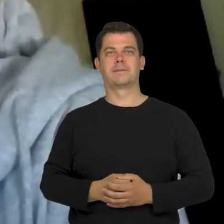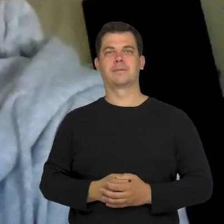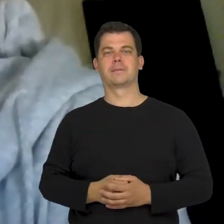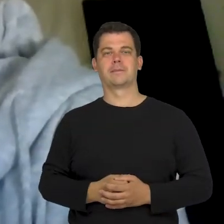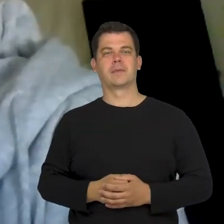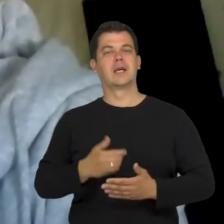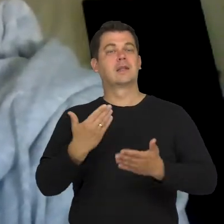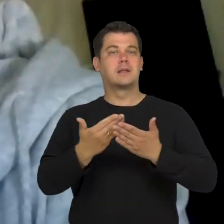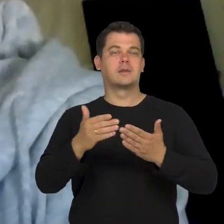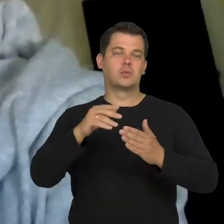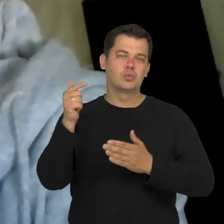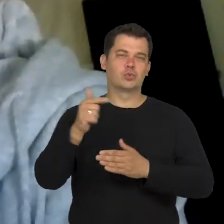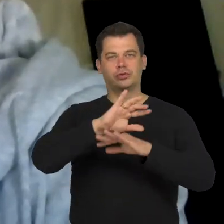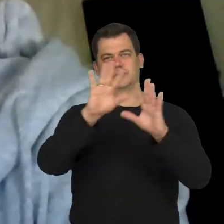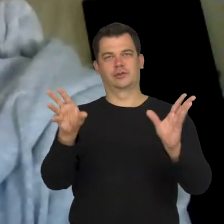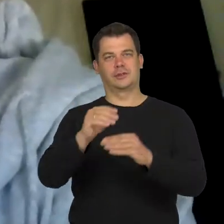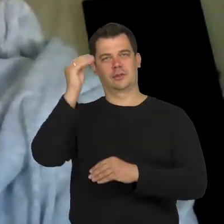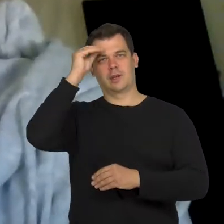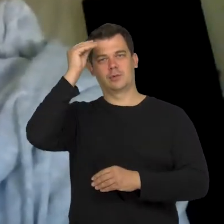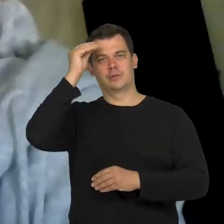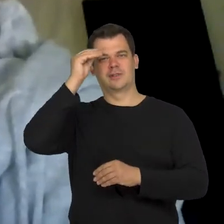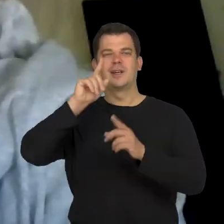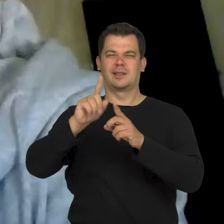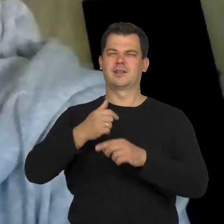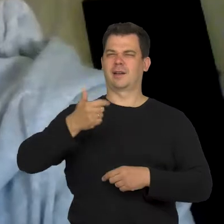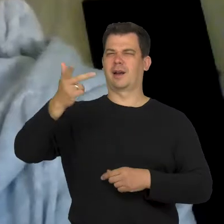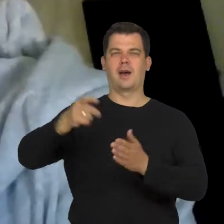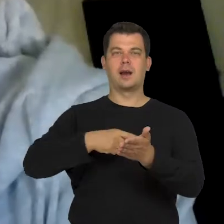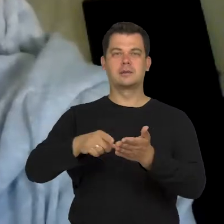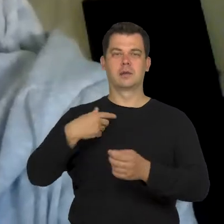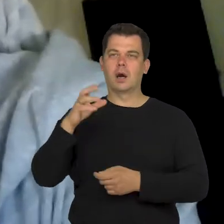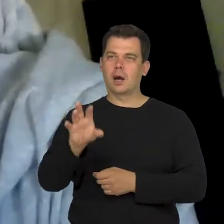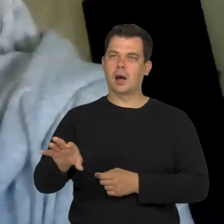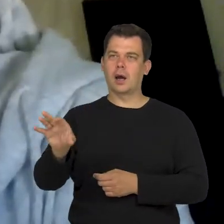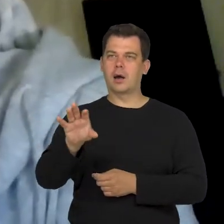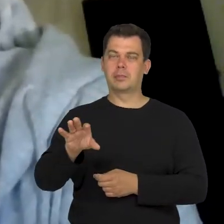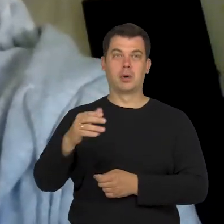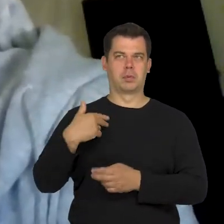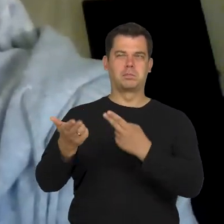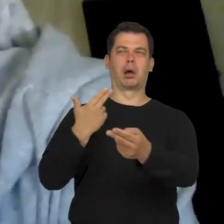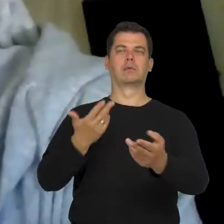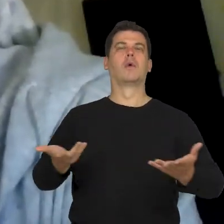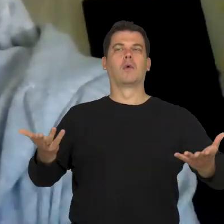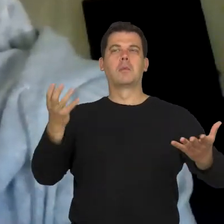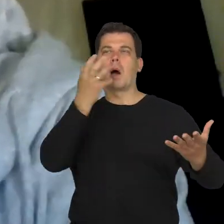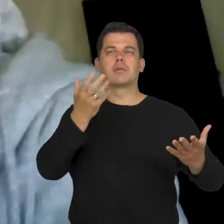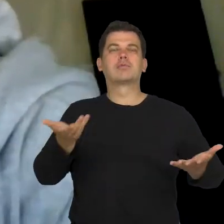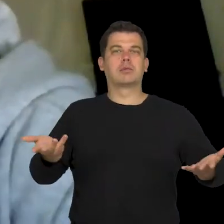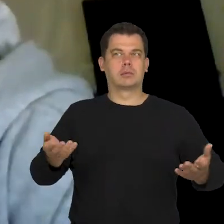I had to learn this. But I was also in a situation when I was staring and someone told me off: "stop staring" A complete stranger.